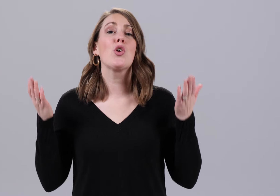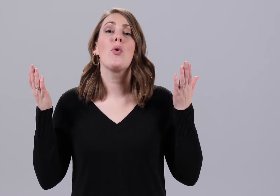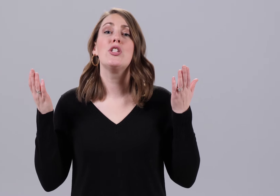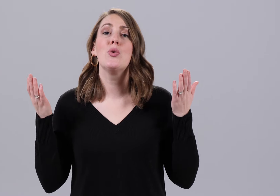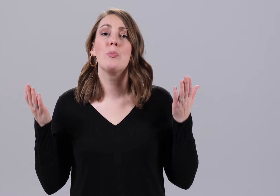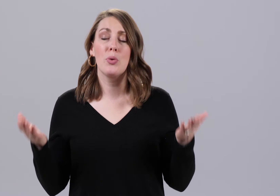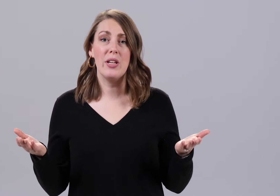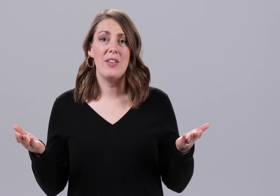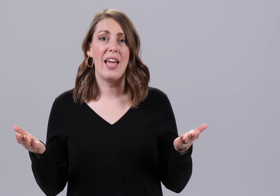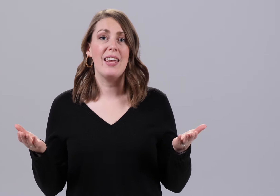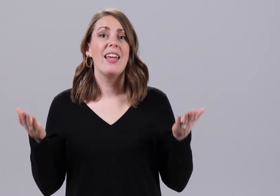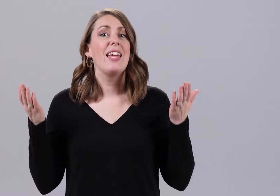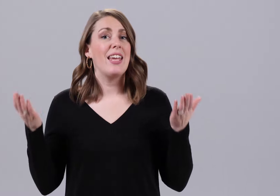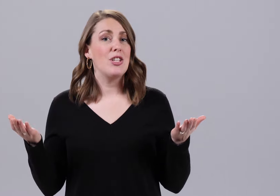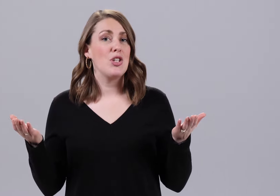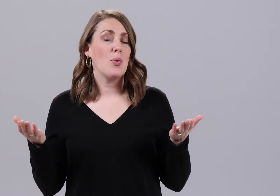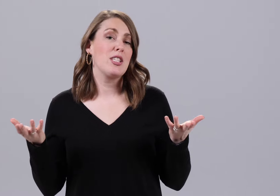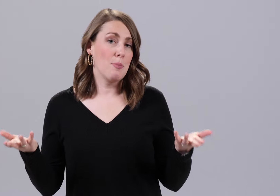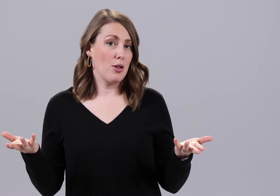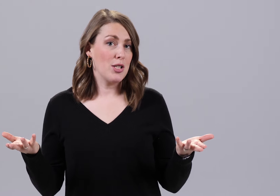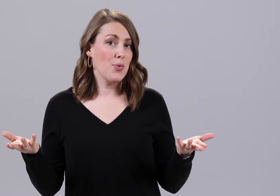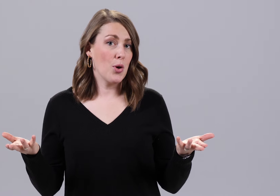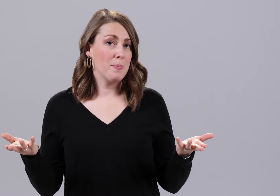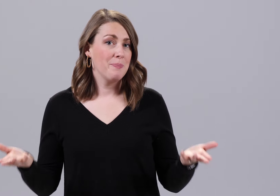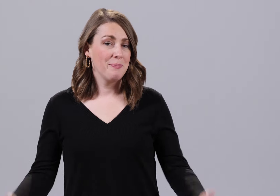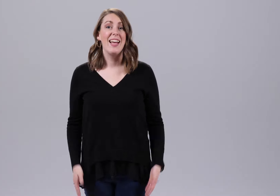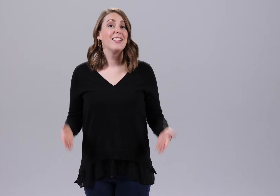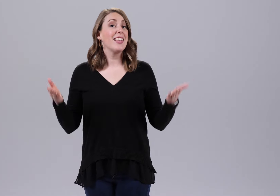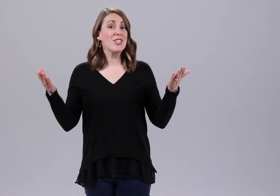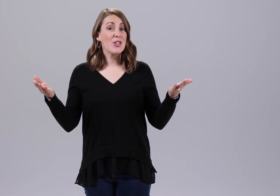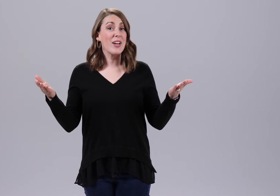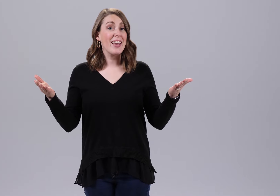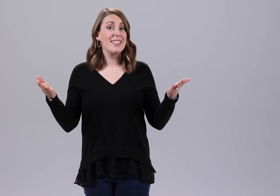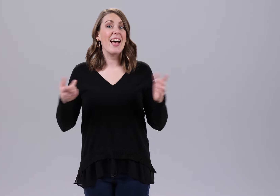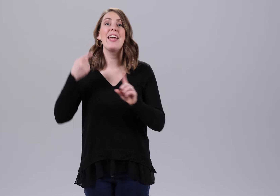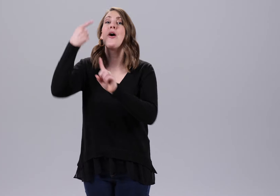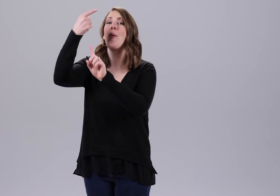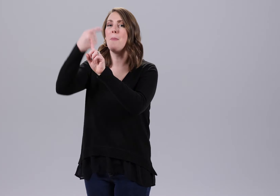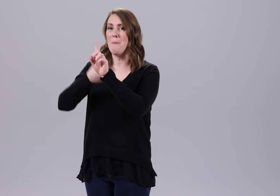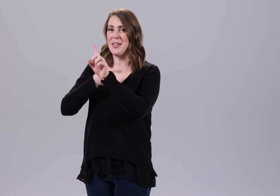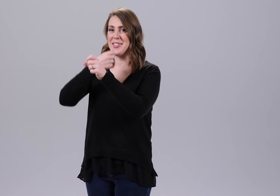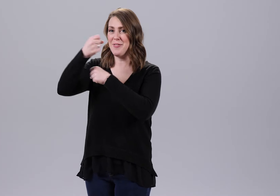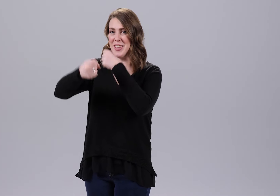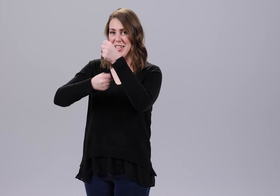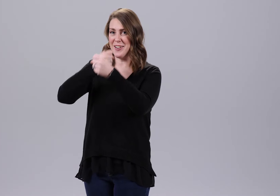going to abbreviate into its smallest form. Let's learn how to sign months of the year.